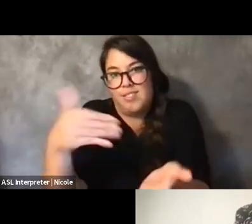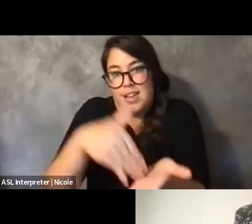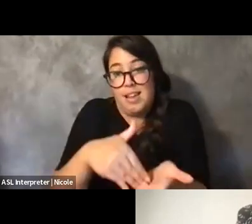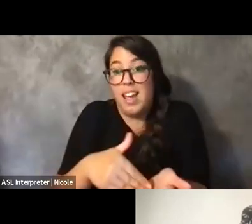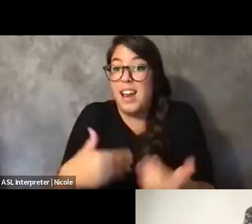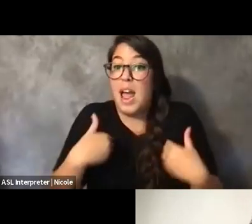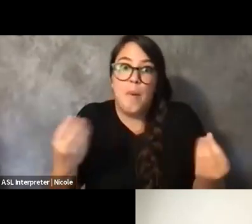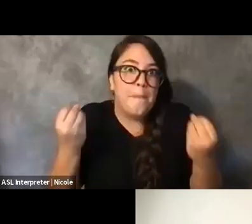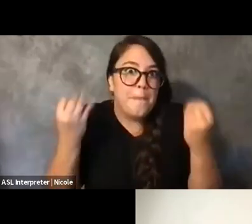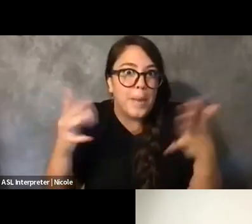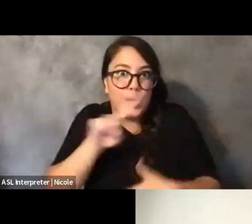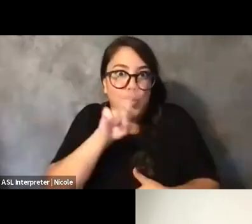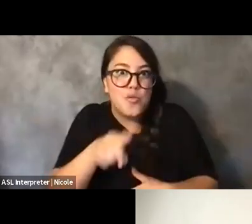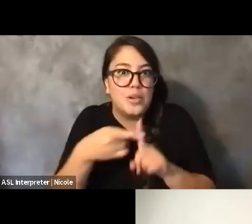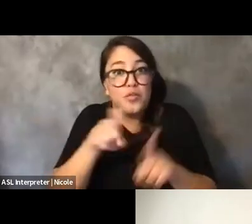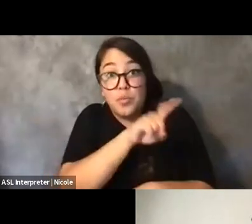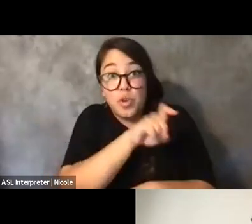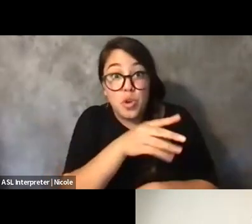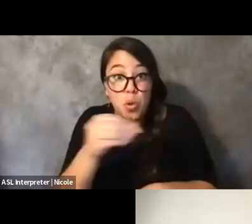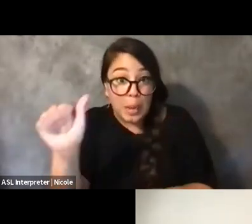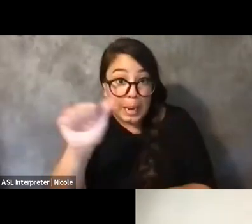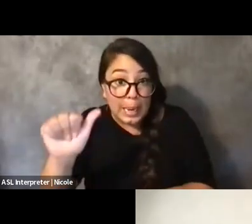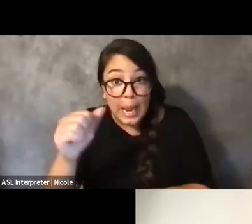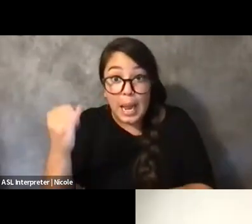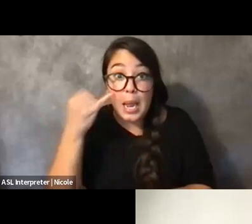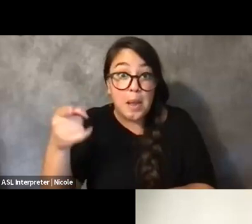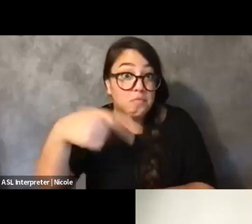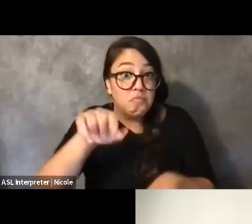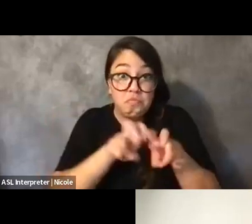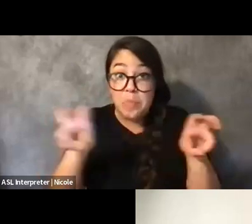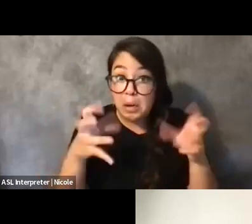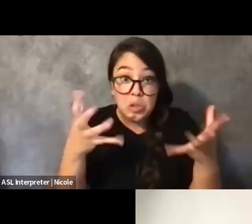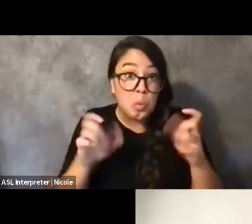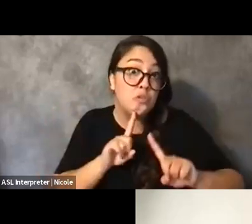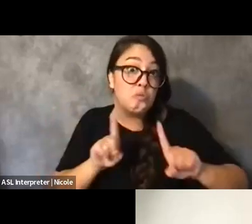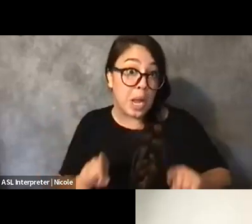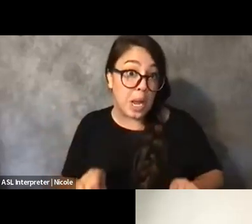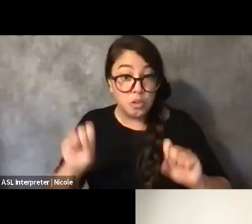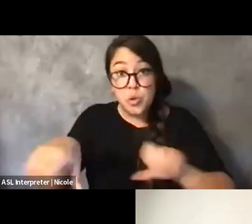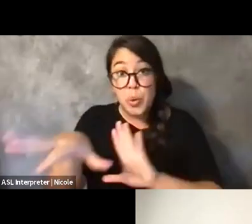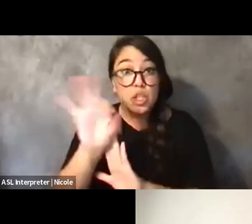if any of the panelists so choose, they'll be there. You can answer them by typing.